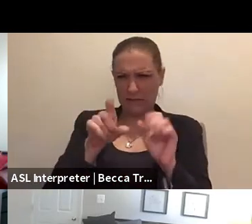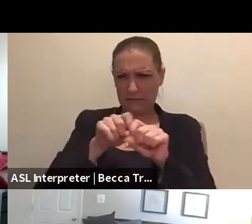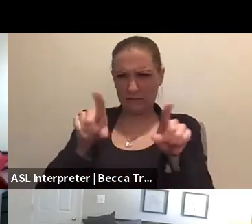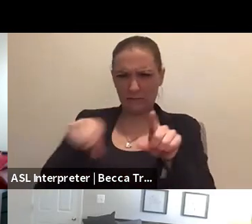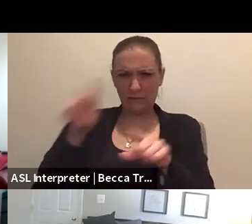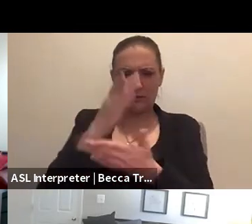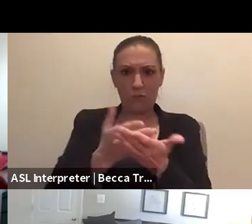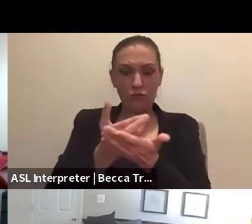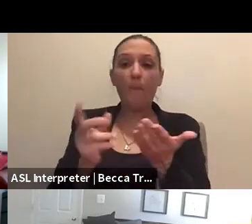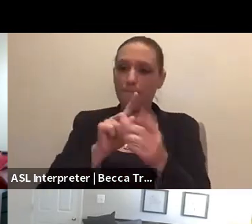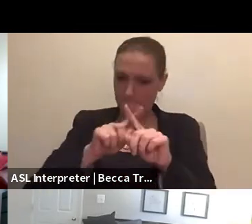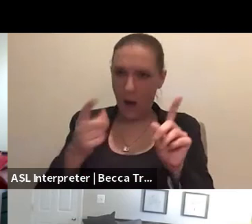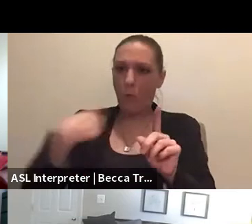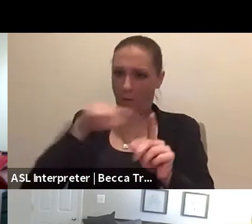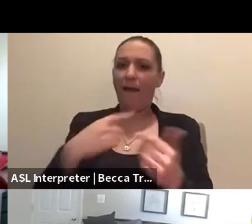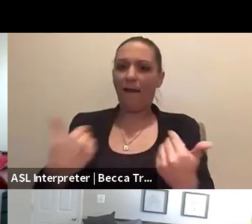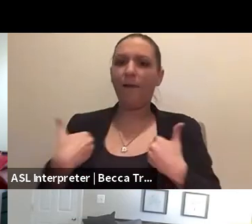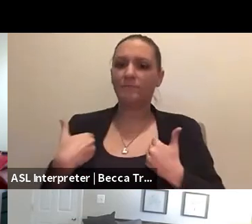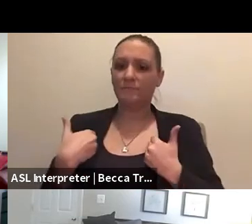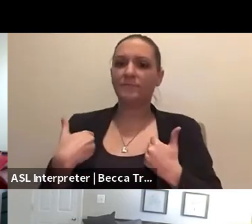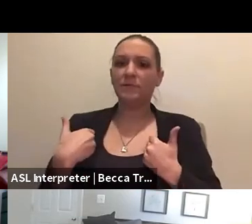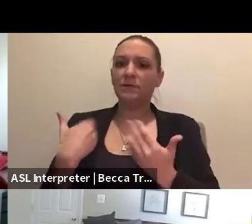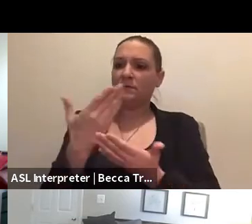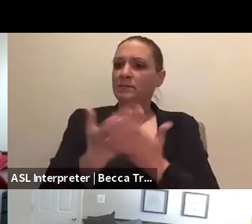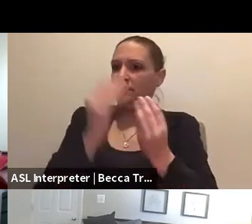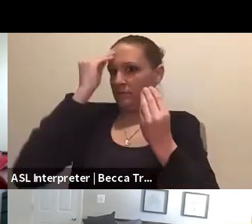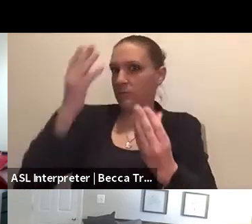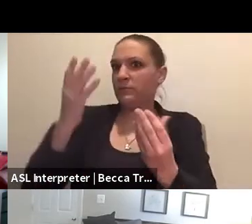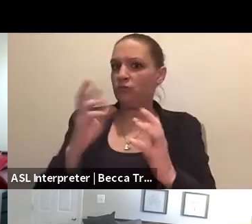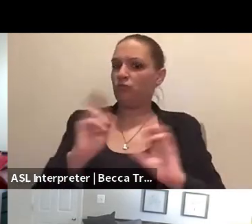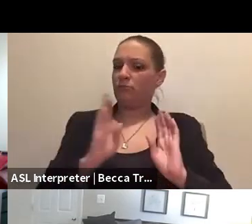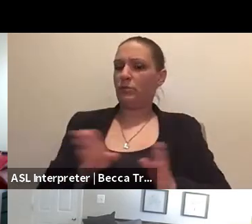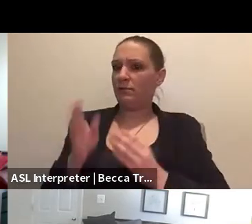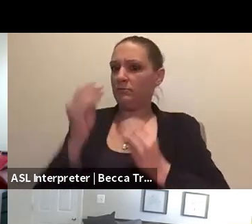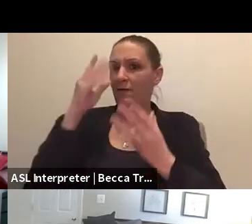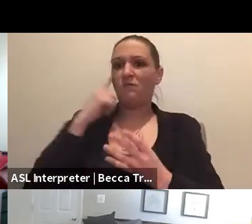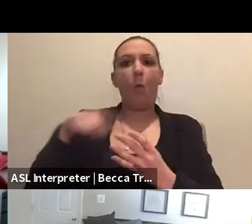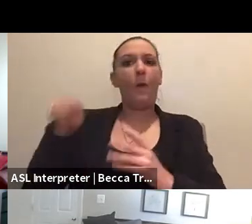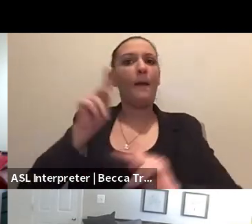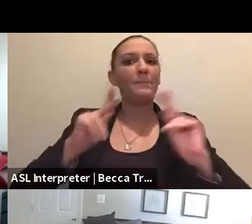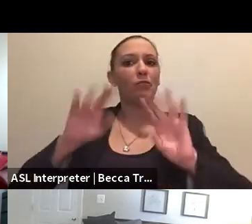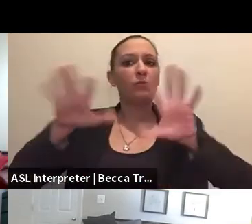but we have some materials, preparedness materials for people with disabilities and get a kit